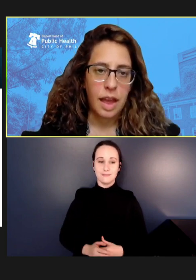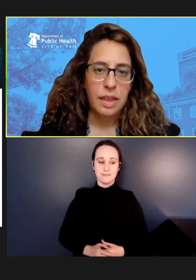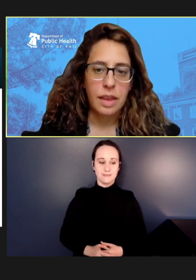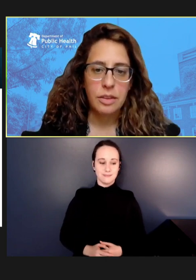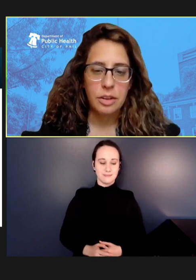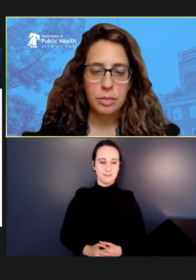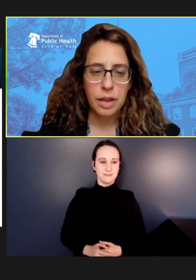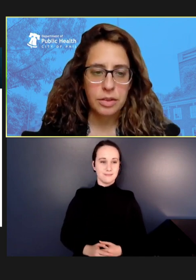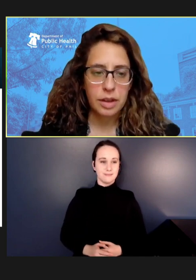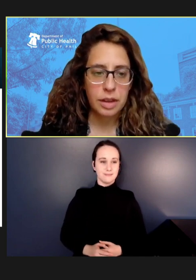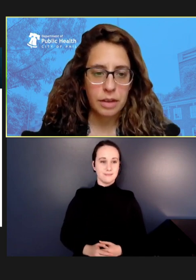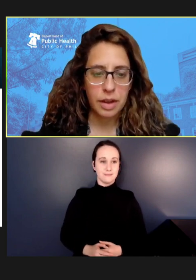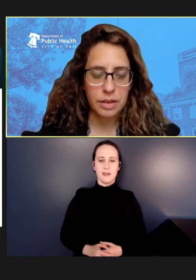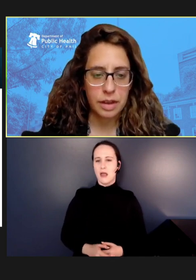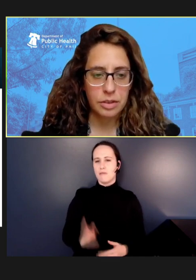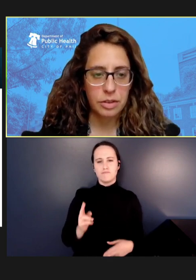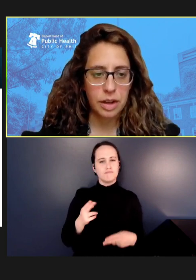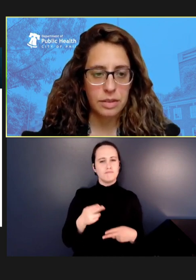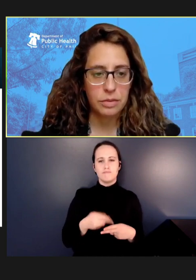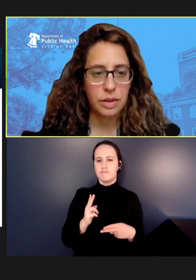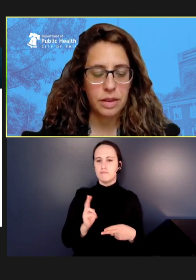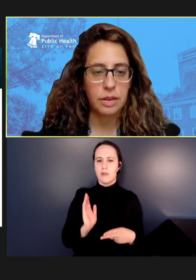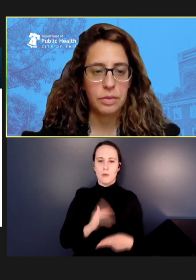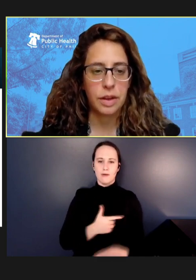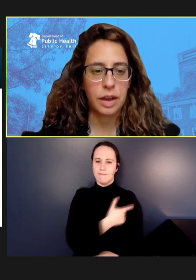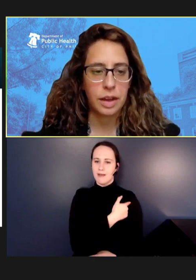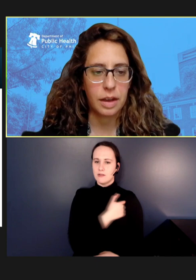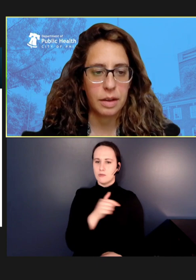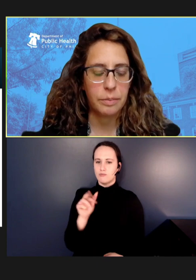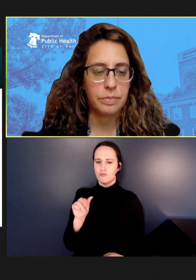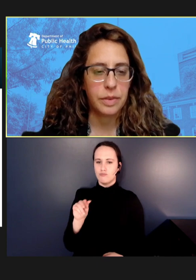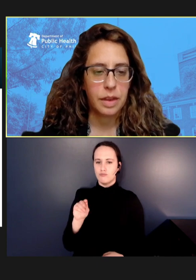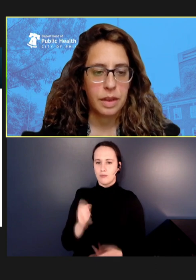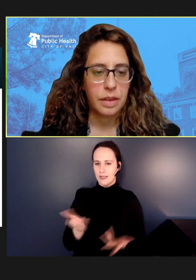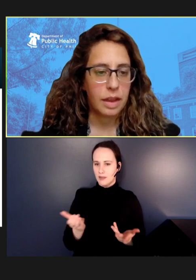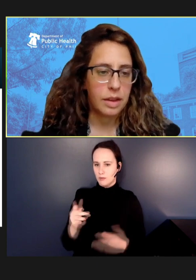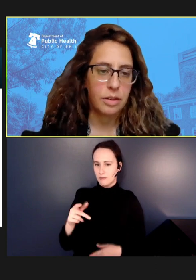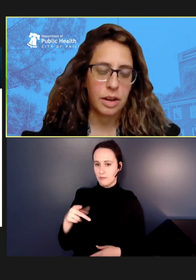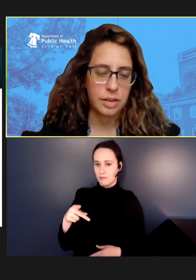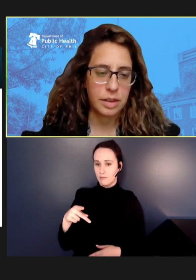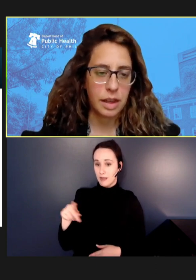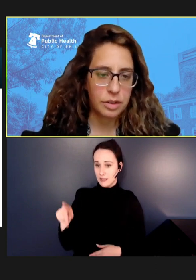And then I'll just mention our vaccination rates in Philadelphia, like across the nation,